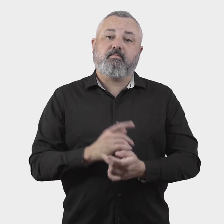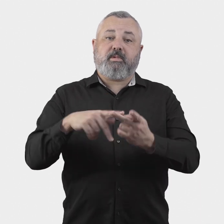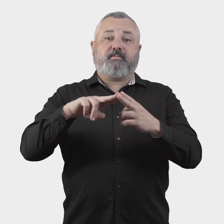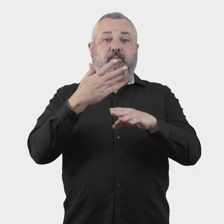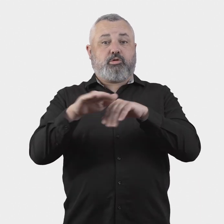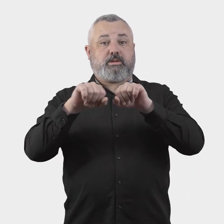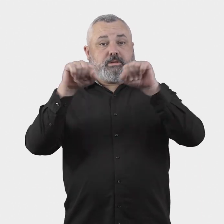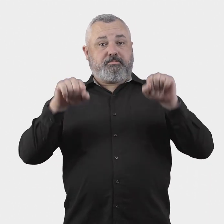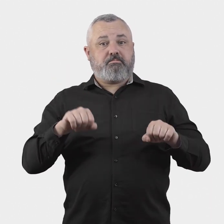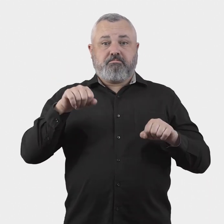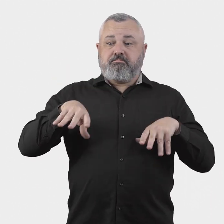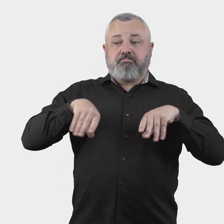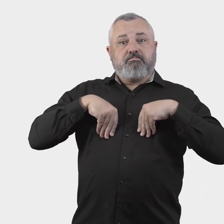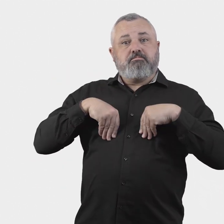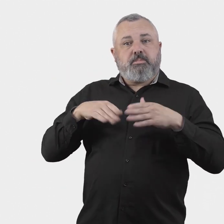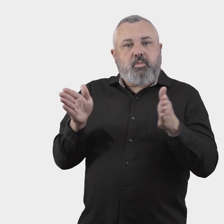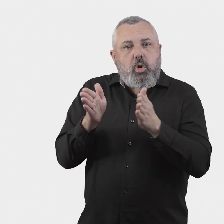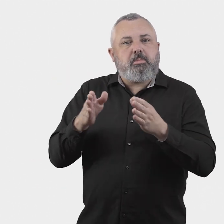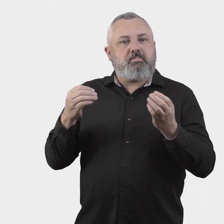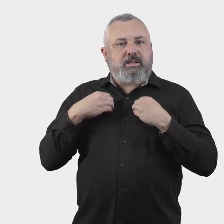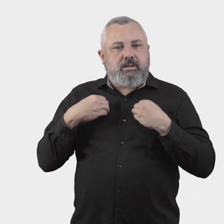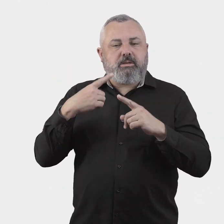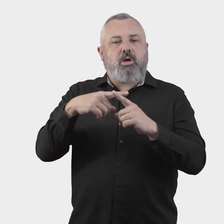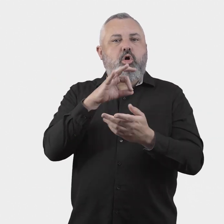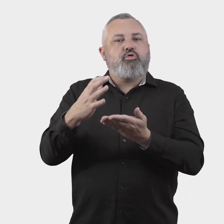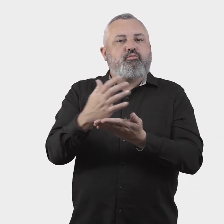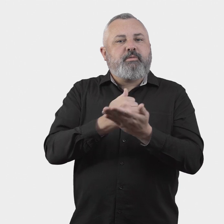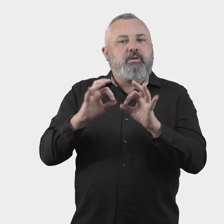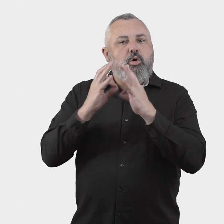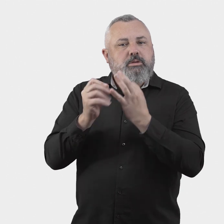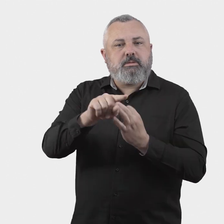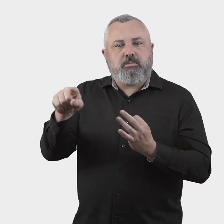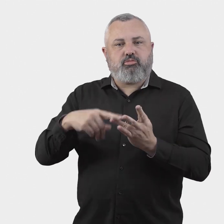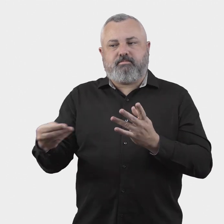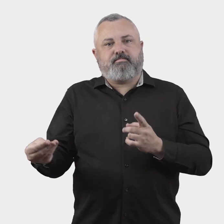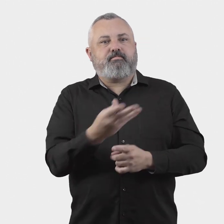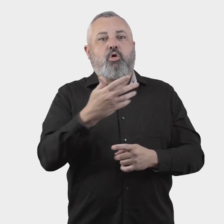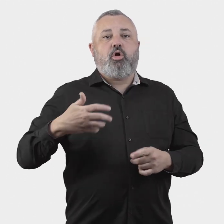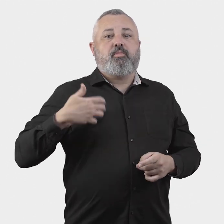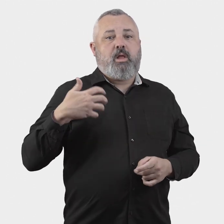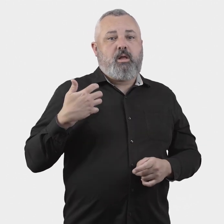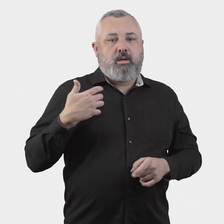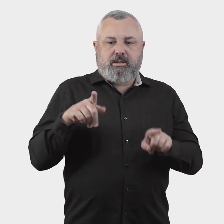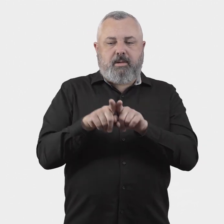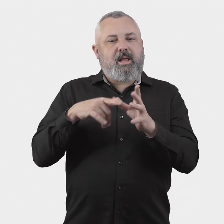15. If small business and not for profit (NFP) organisations are eligible to make complaints, in addition